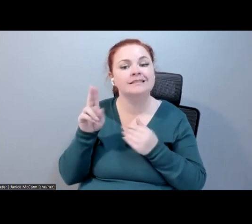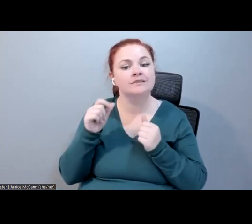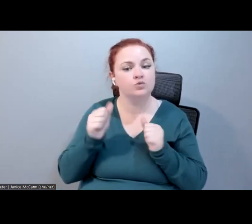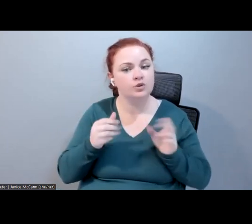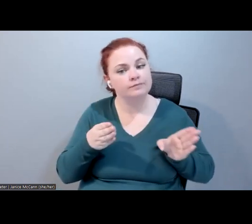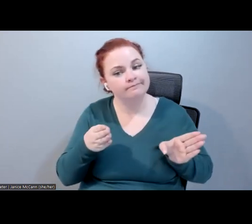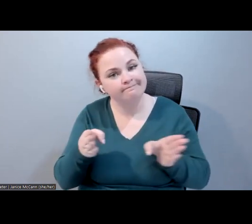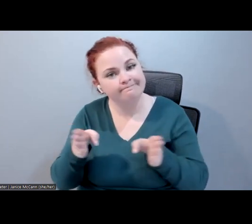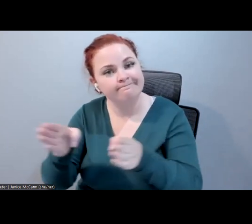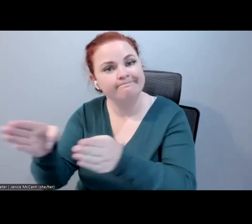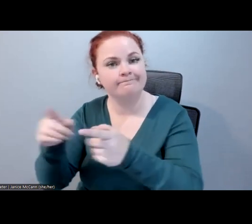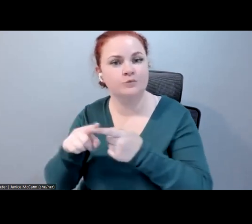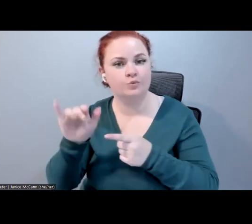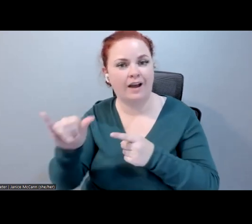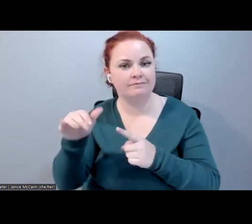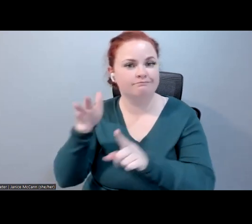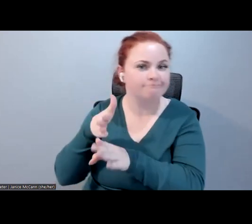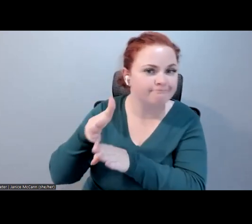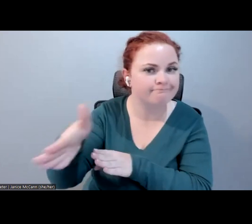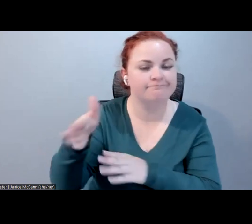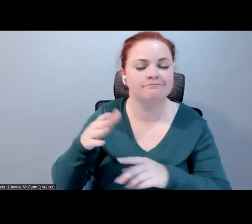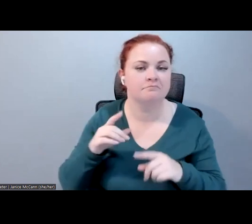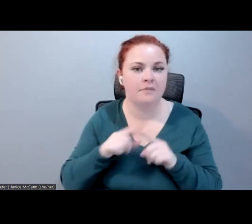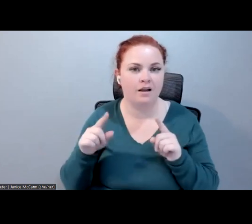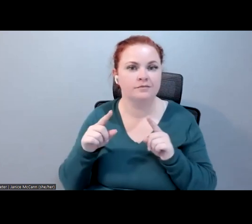increasingly, but we are rapidly finding all these barriers